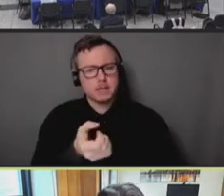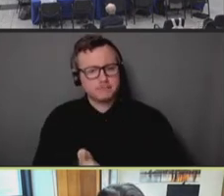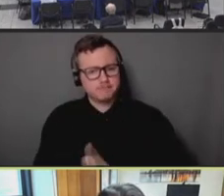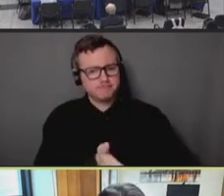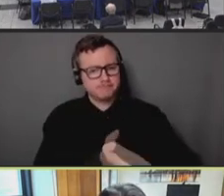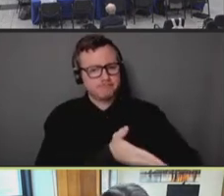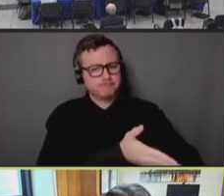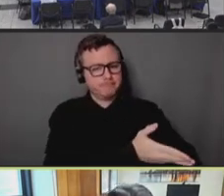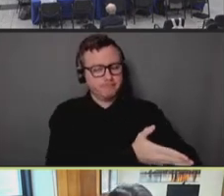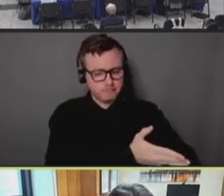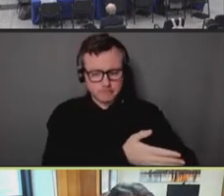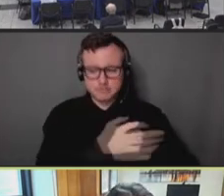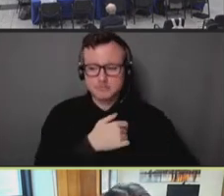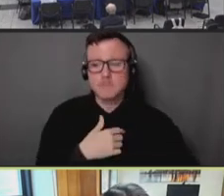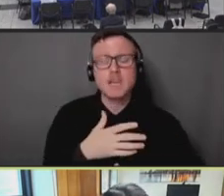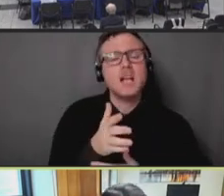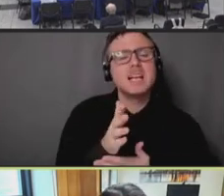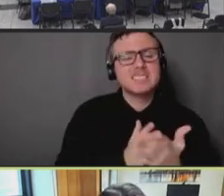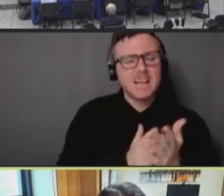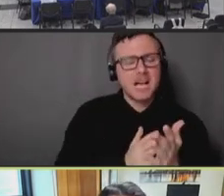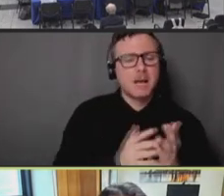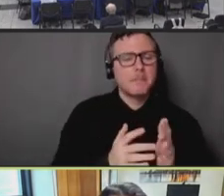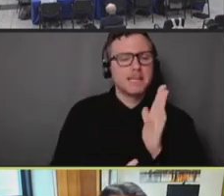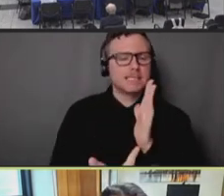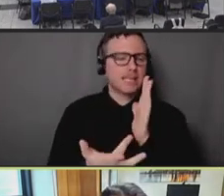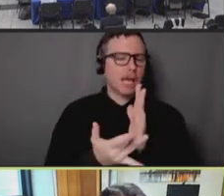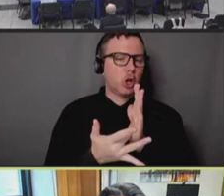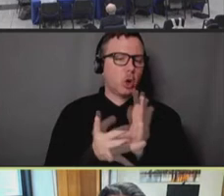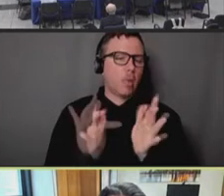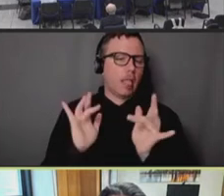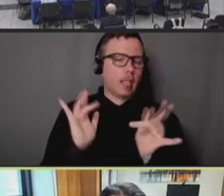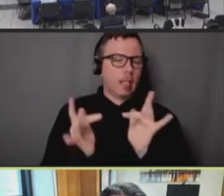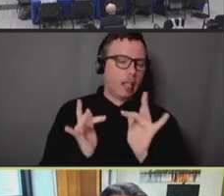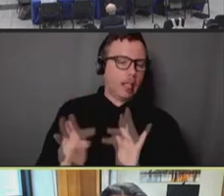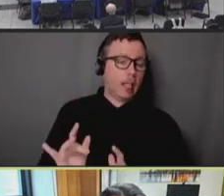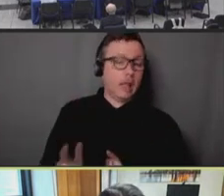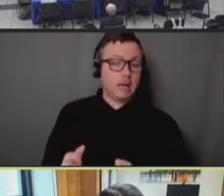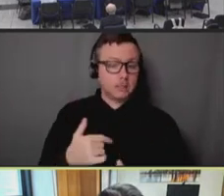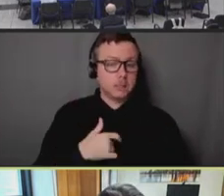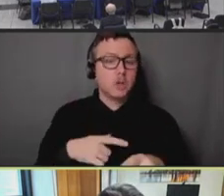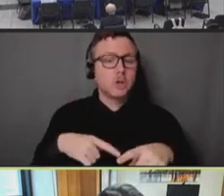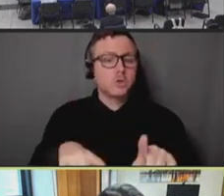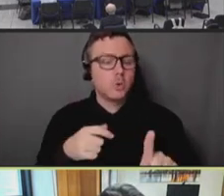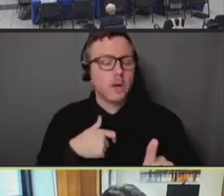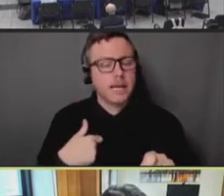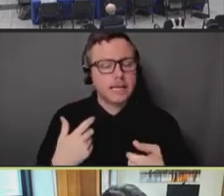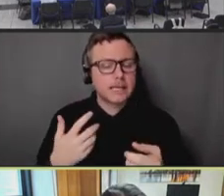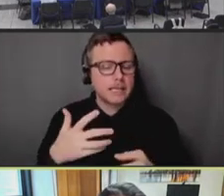We had some technical glitches at the beginning roll out of our vaccination effort, and the best